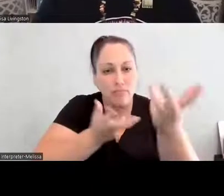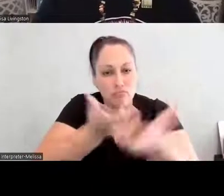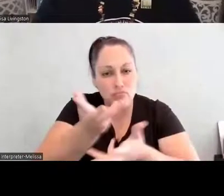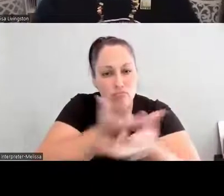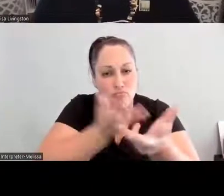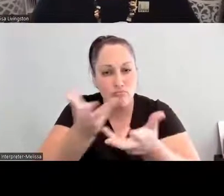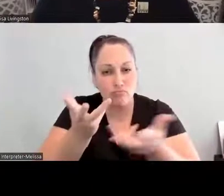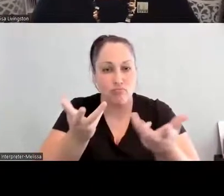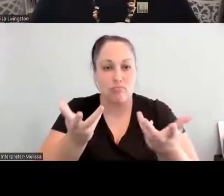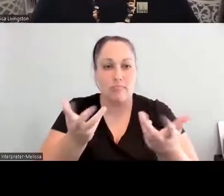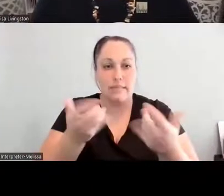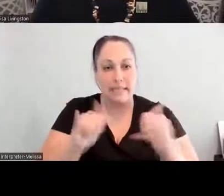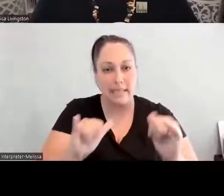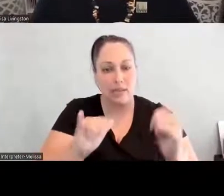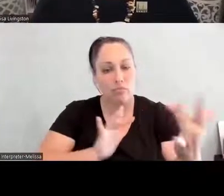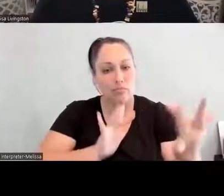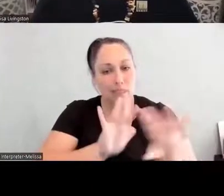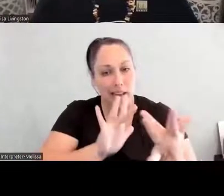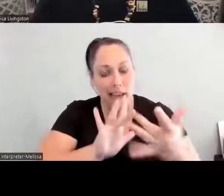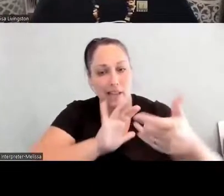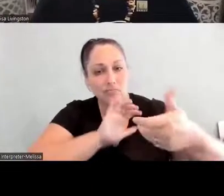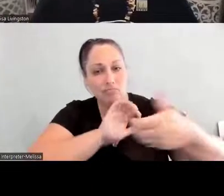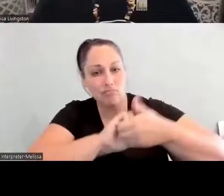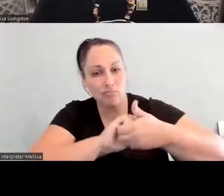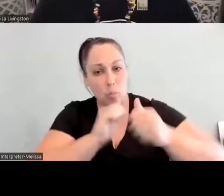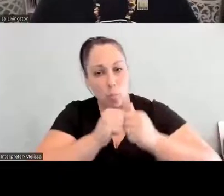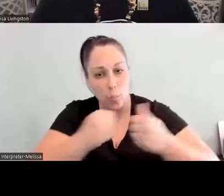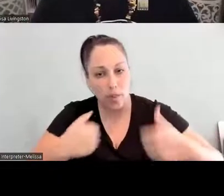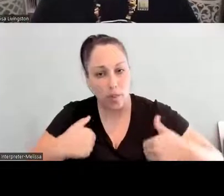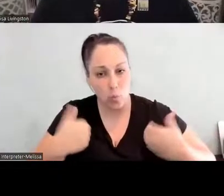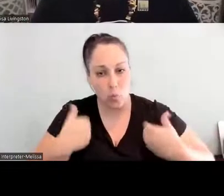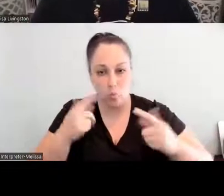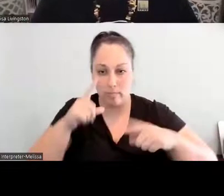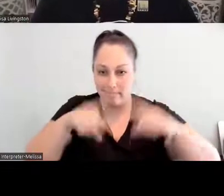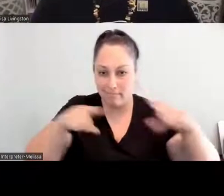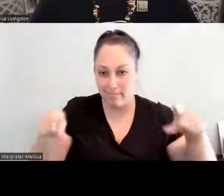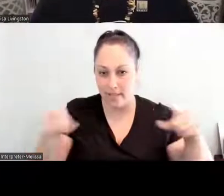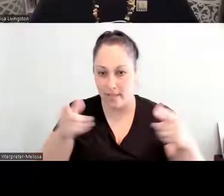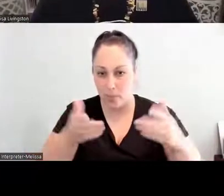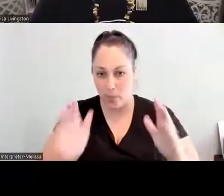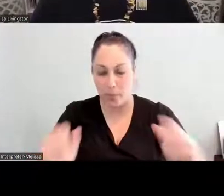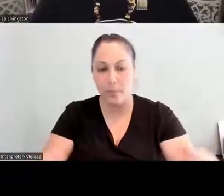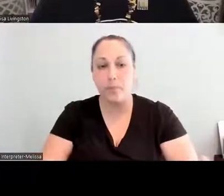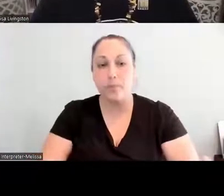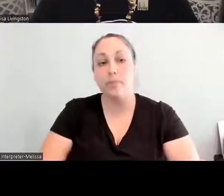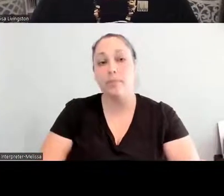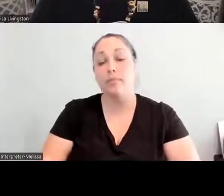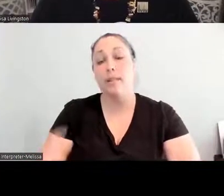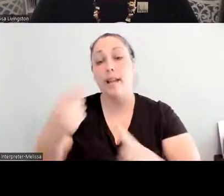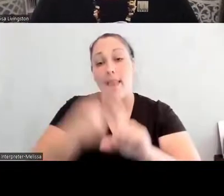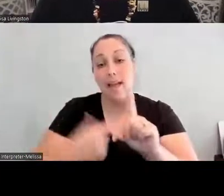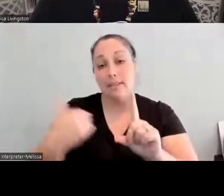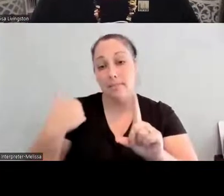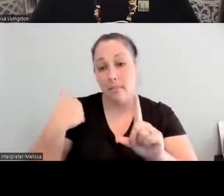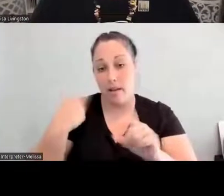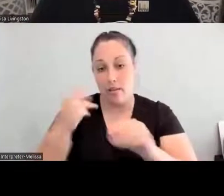connecting with the youth in different manners. Last month we were at the University of Arkansas to be